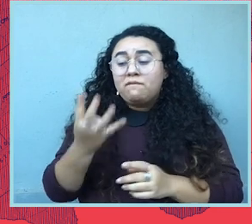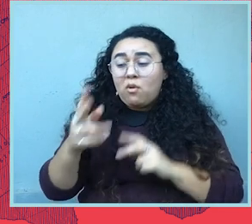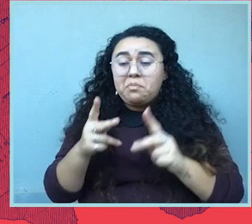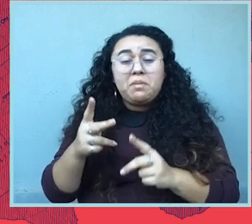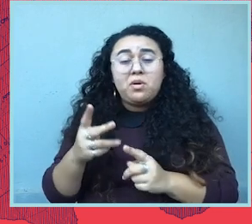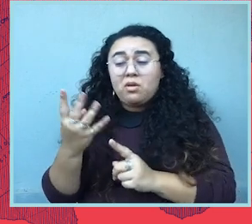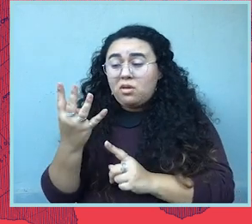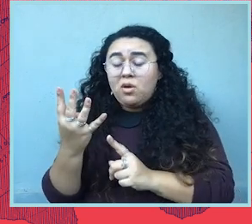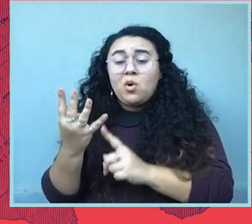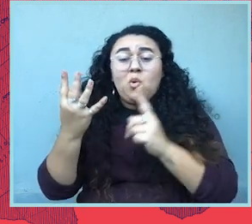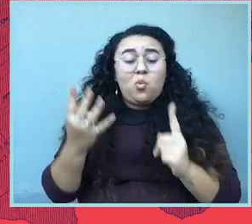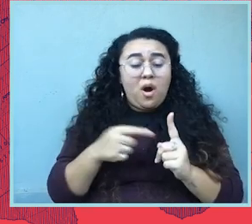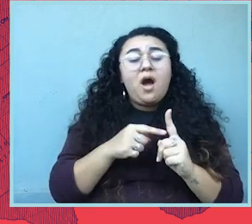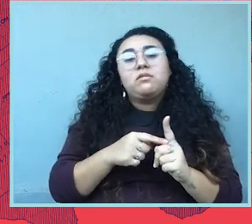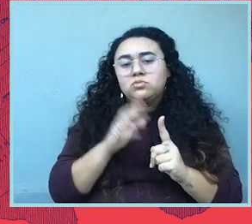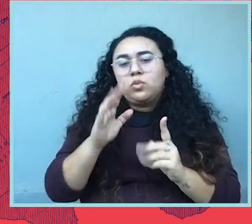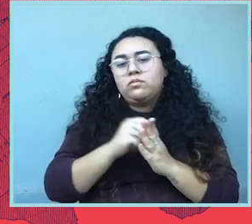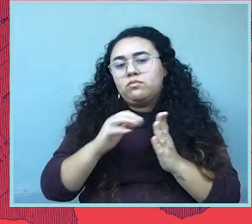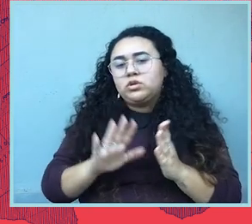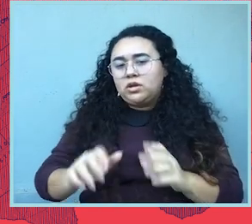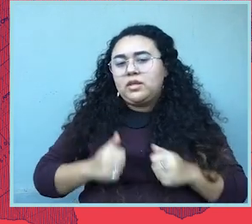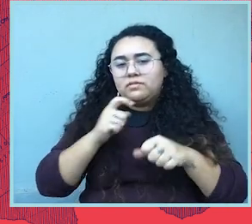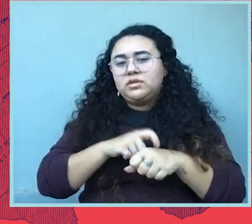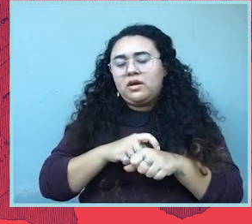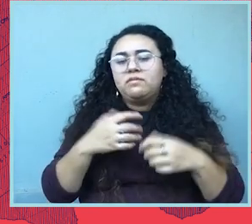One in four people have abortions in their lifetimes. Abortion is health care.